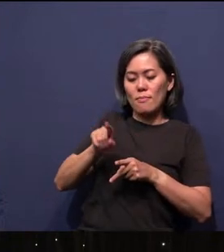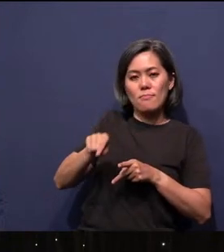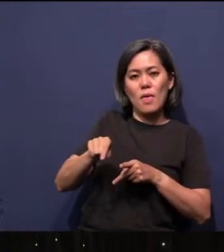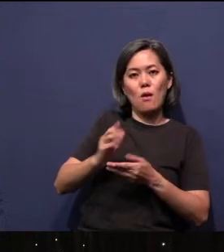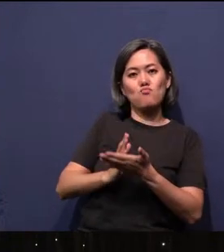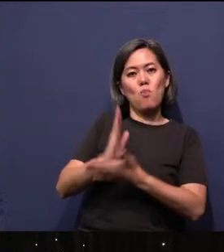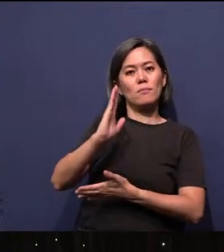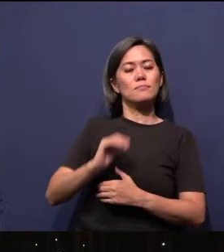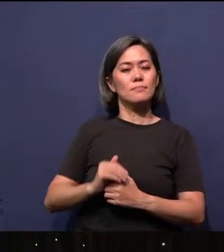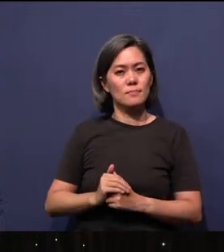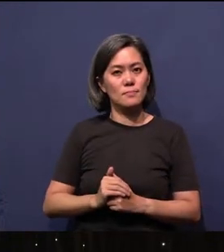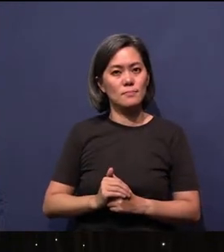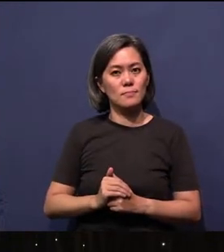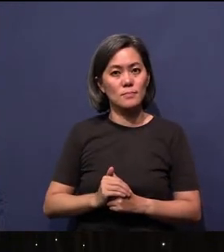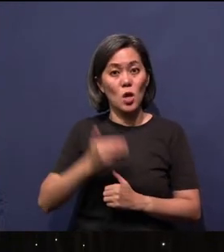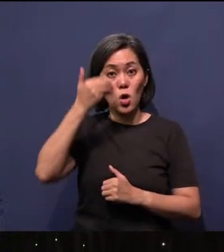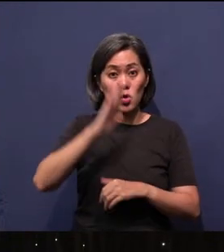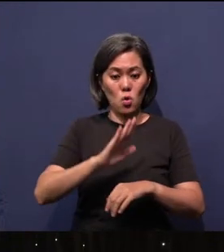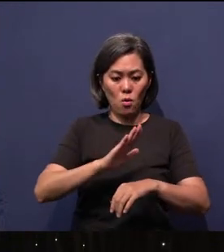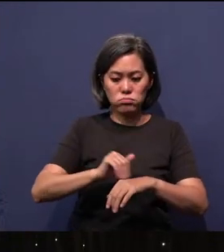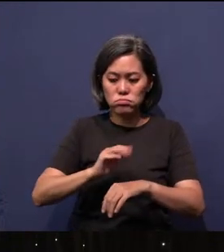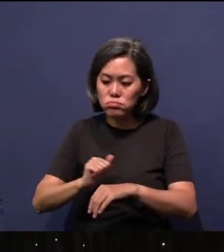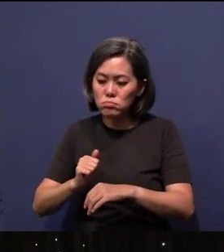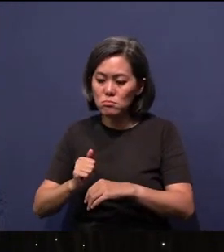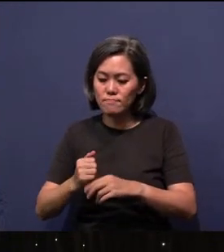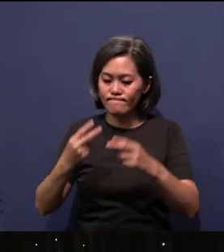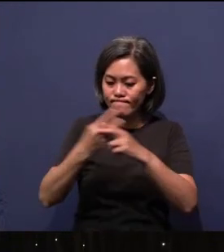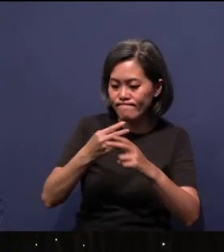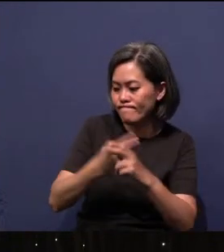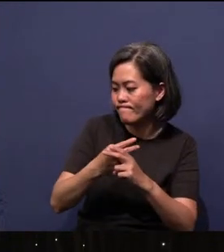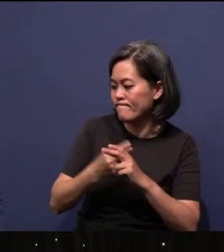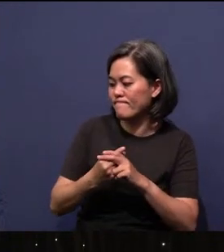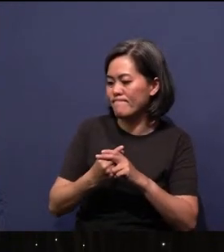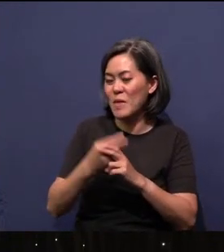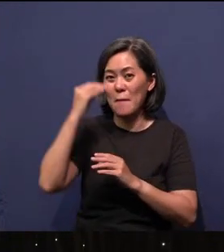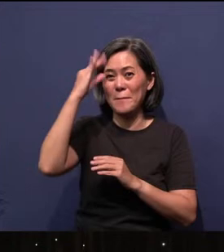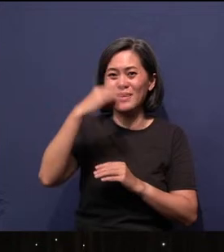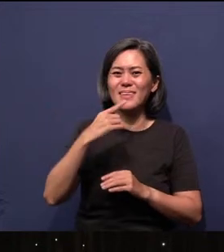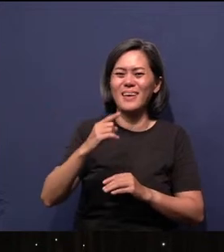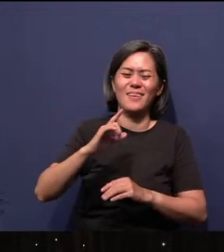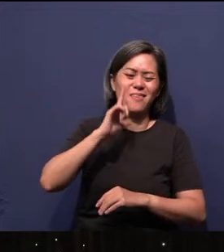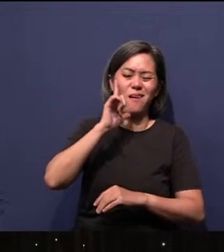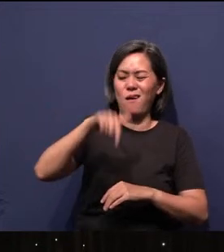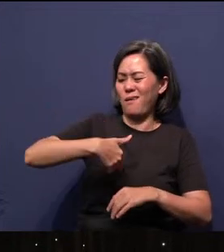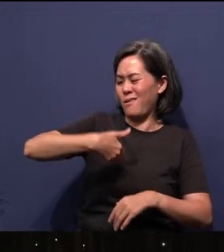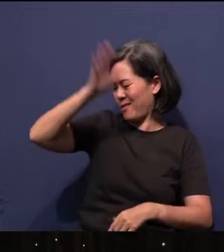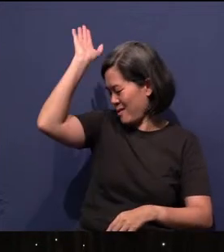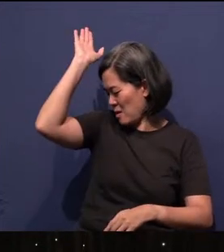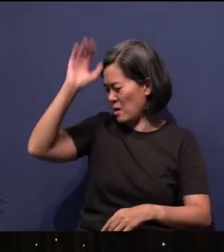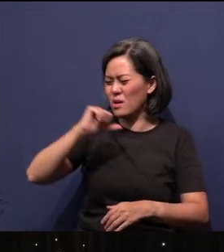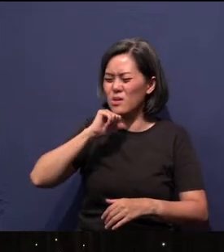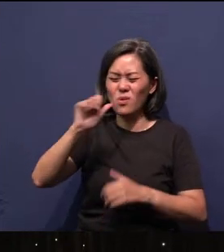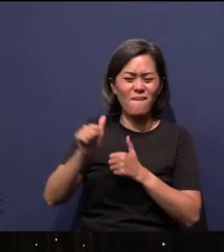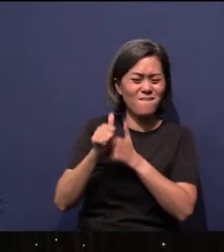God called us to multiply. Man says, “Nah, no need. Don't follow God's way.” And God